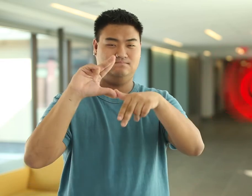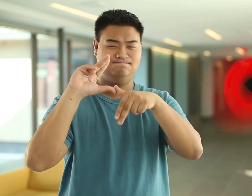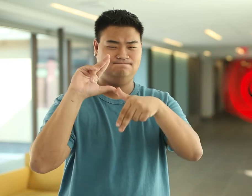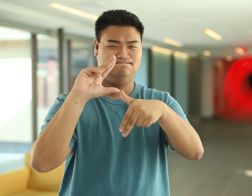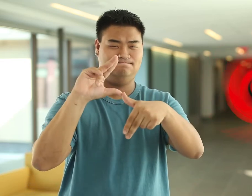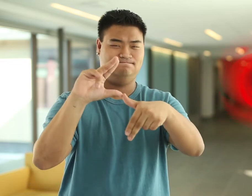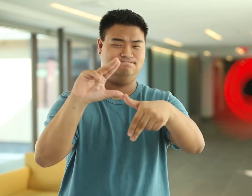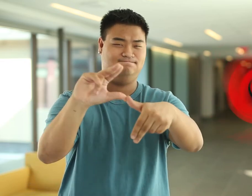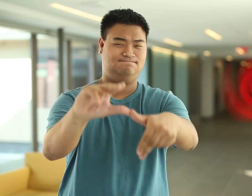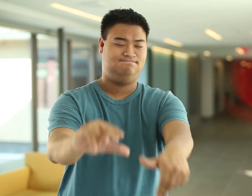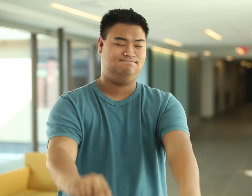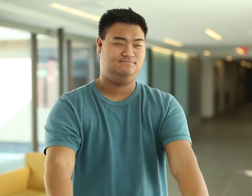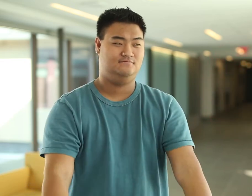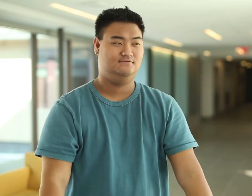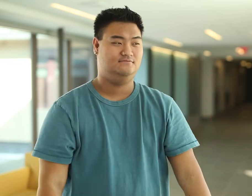Hurricane